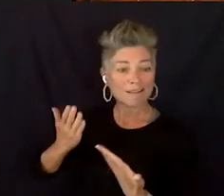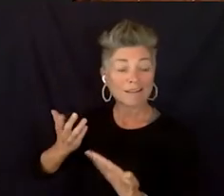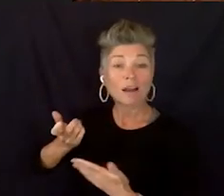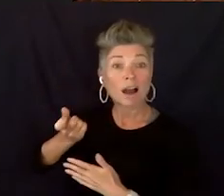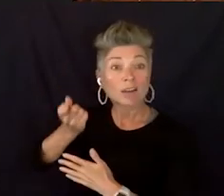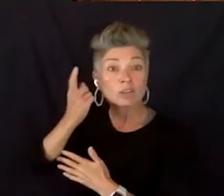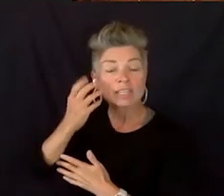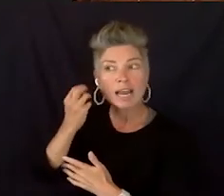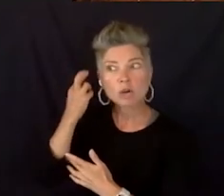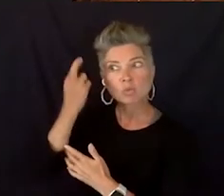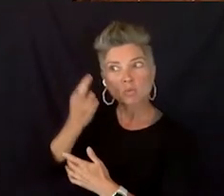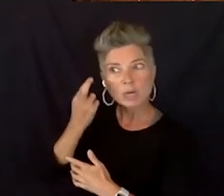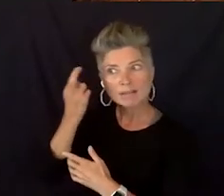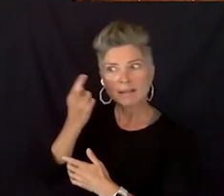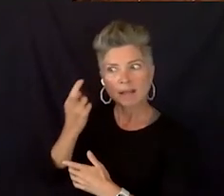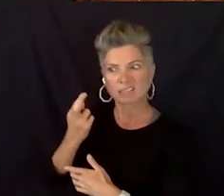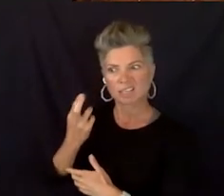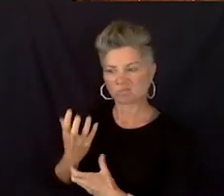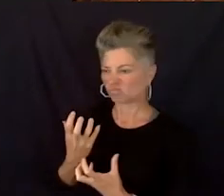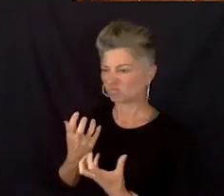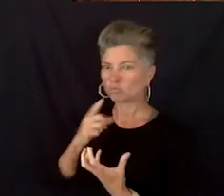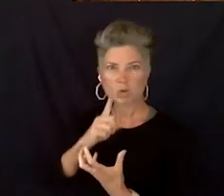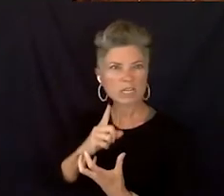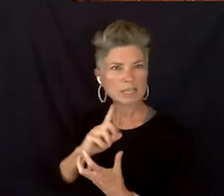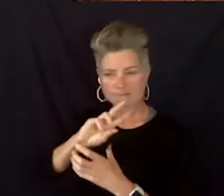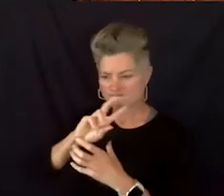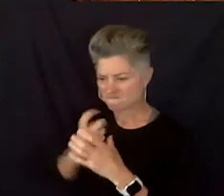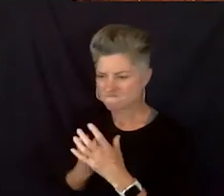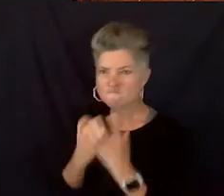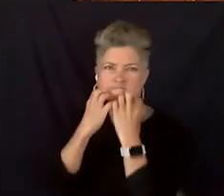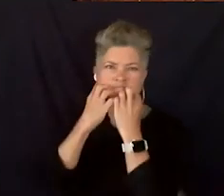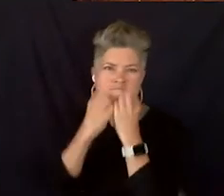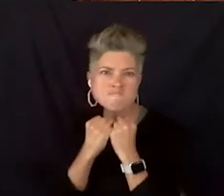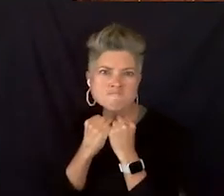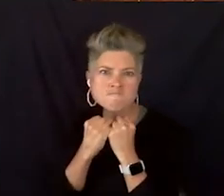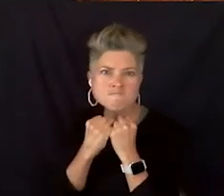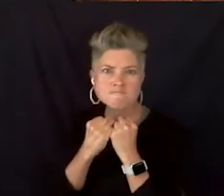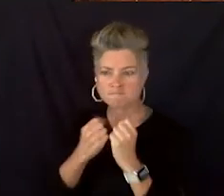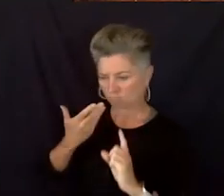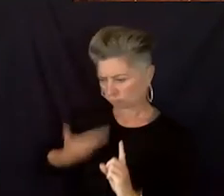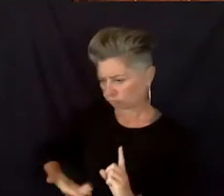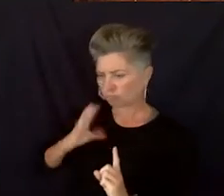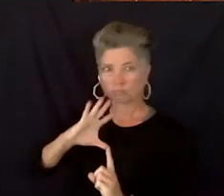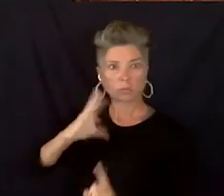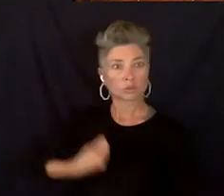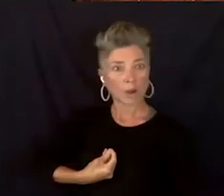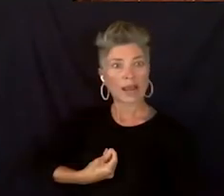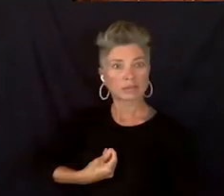and like fully like seeing like "Okay, this is me." "I can fully accept me."